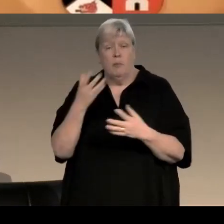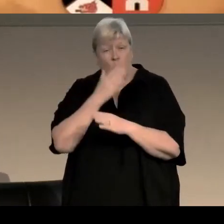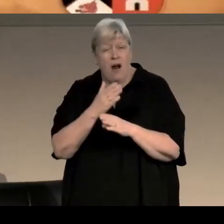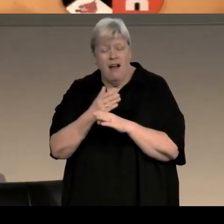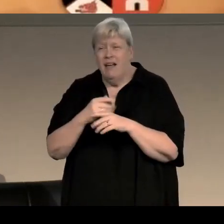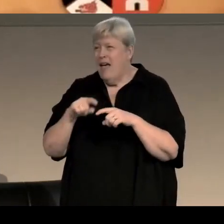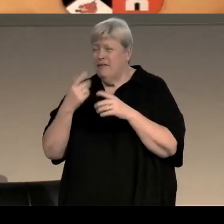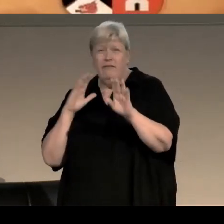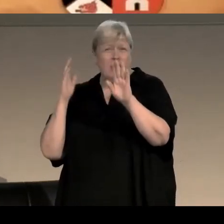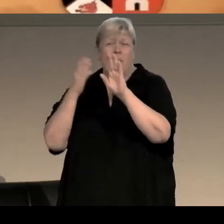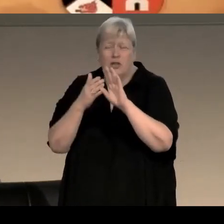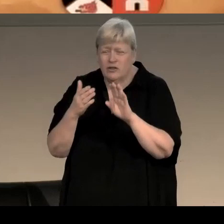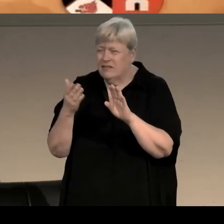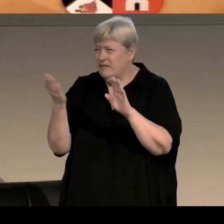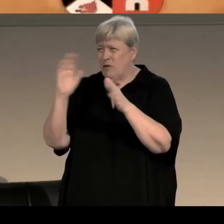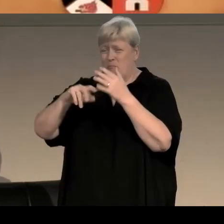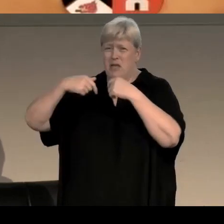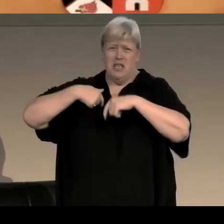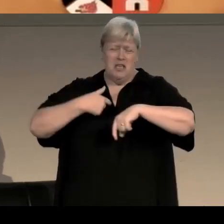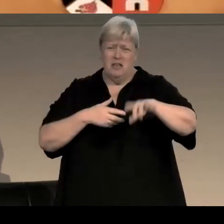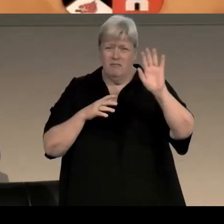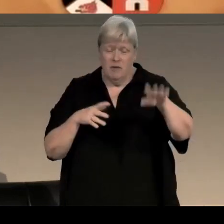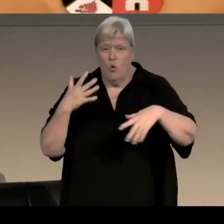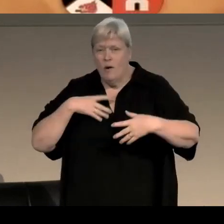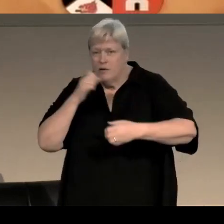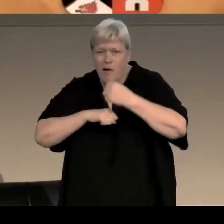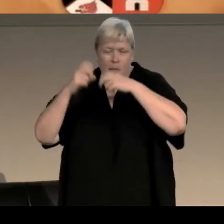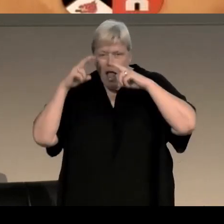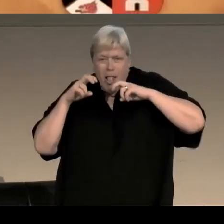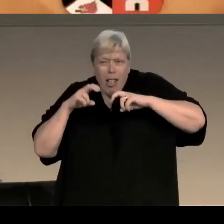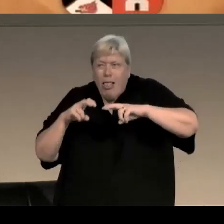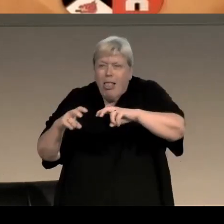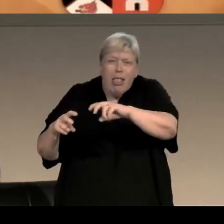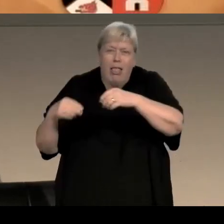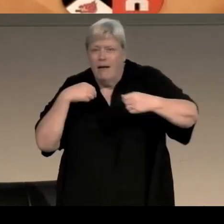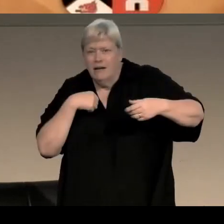to the ones I had. She is ambitious to be an investigative journalist and to escape